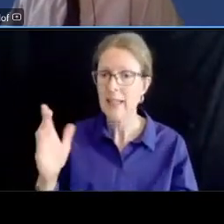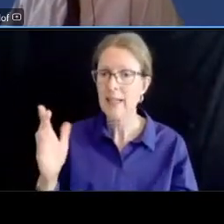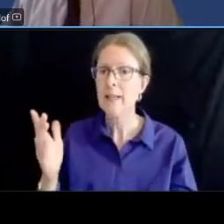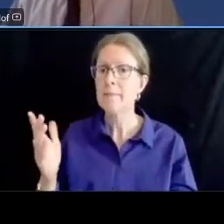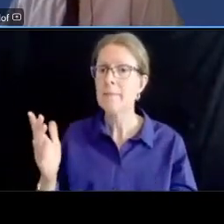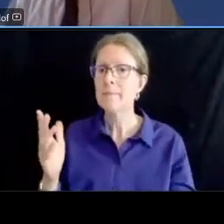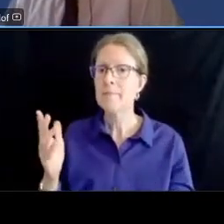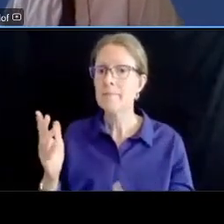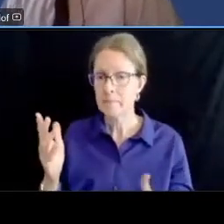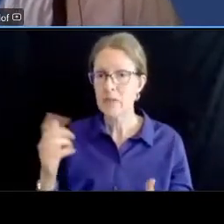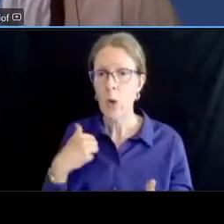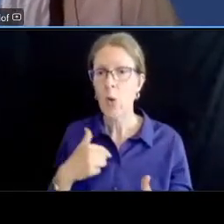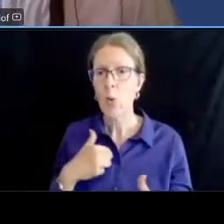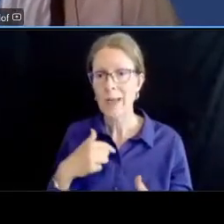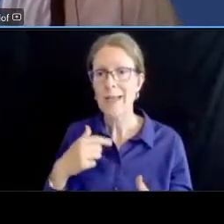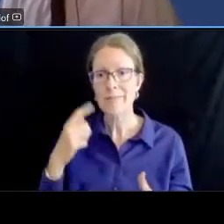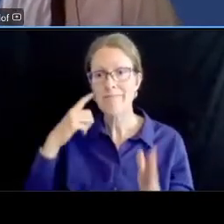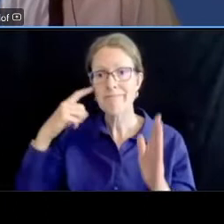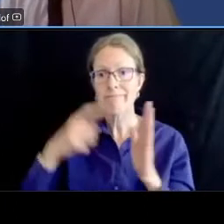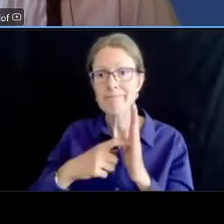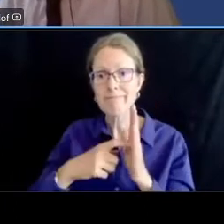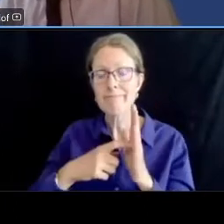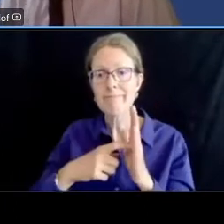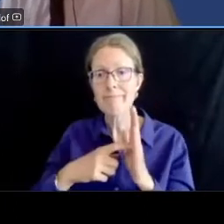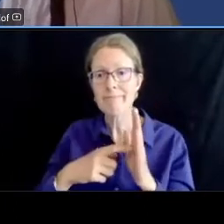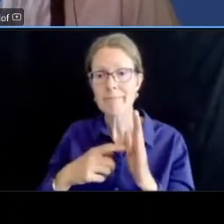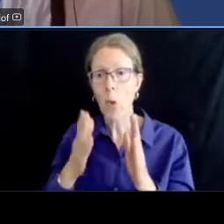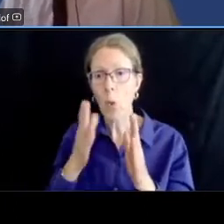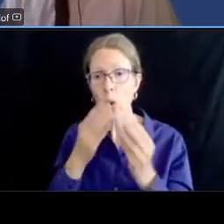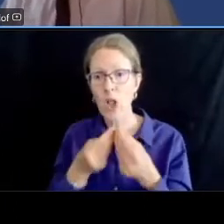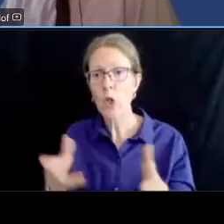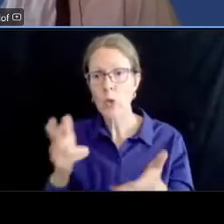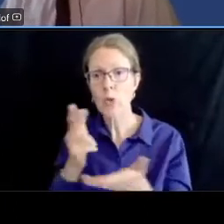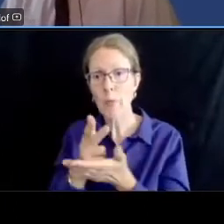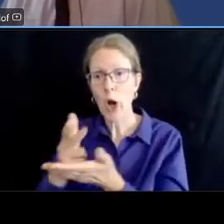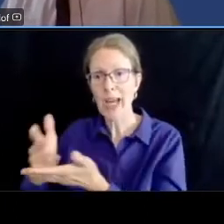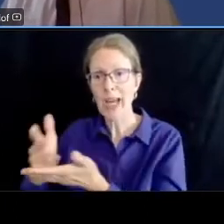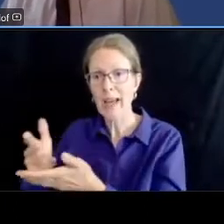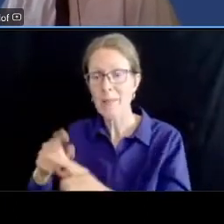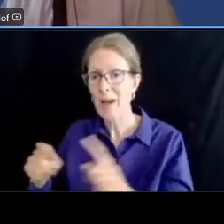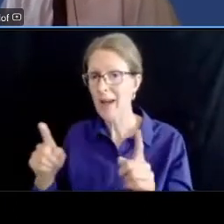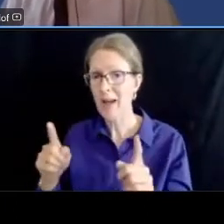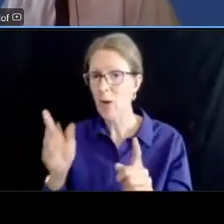that um you know there will be a loss of parking but we're gonna do our best to mitigate that loss